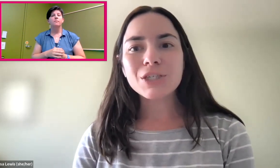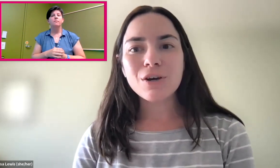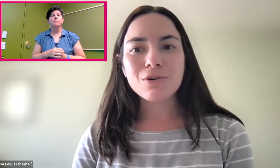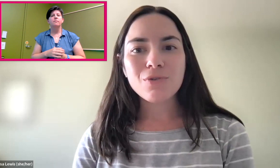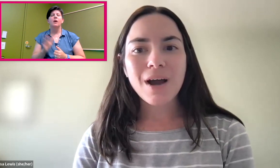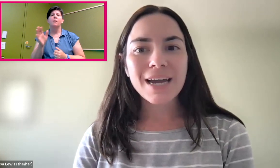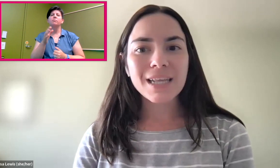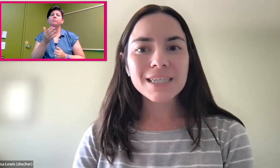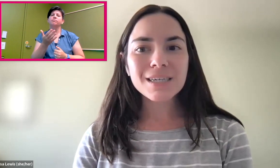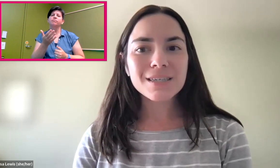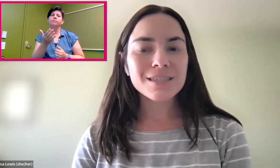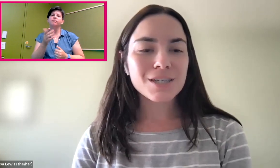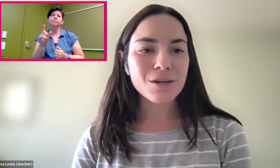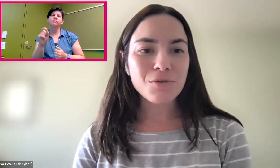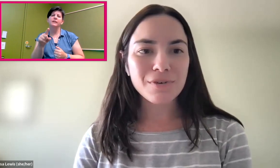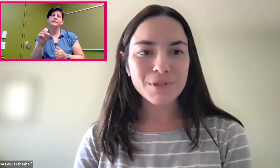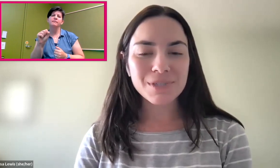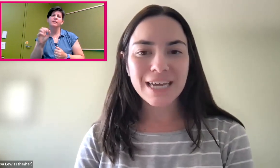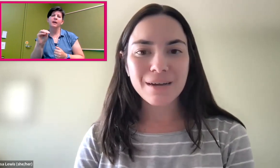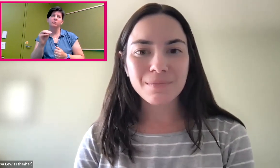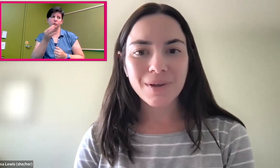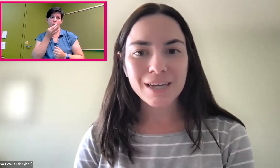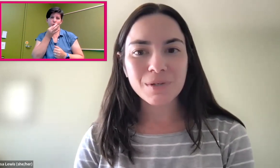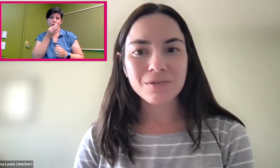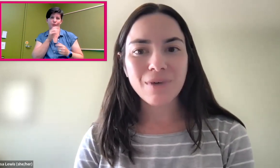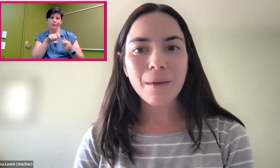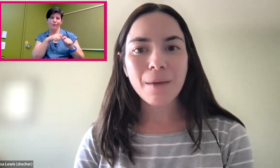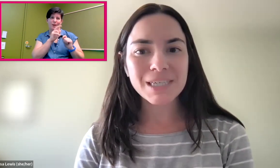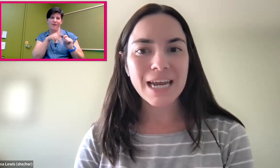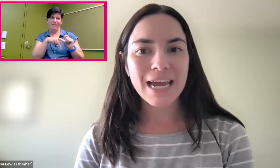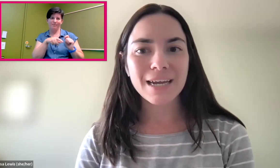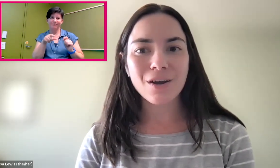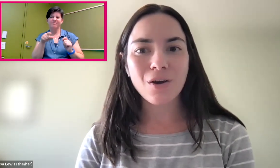So I'd like to know, from you, Sam, as we wrap up today,